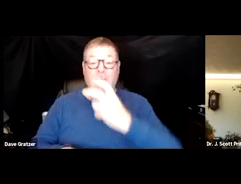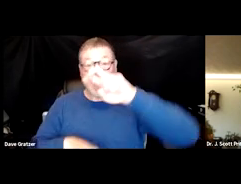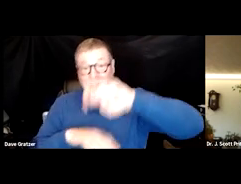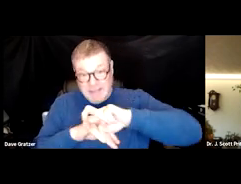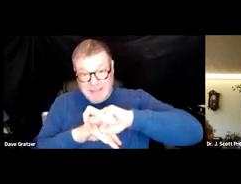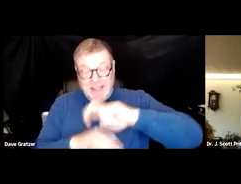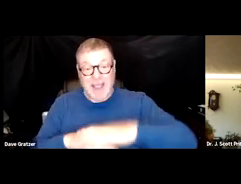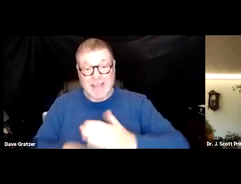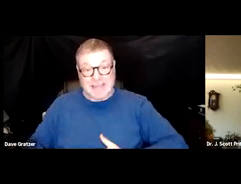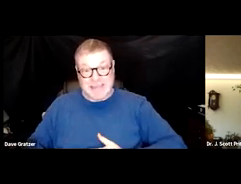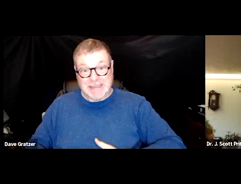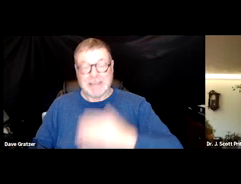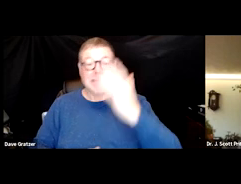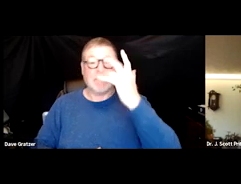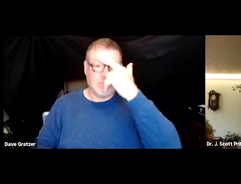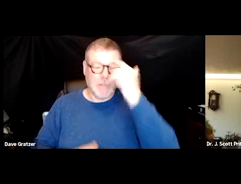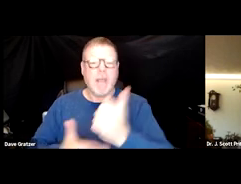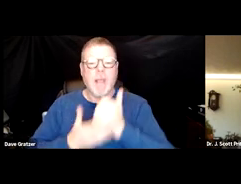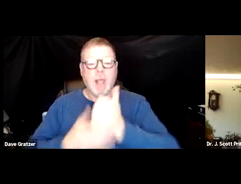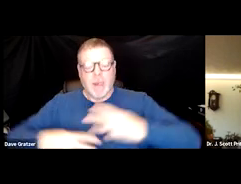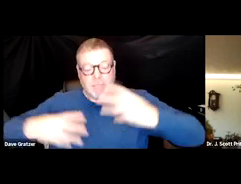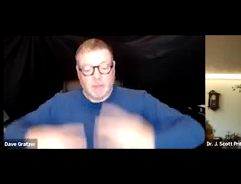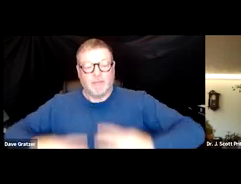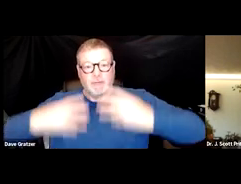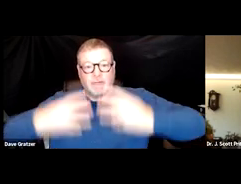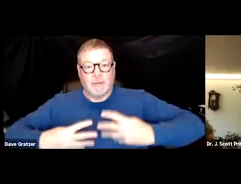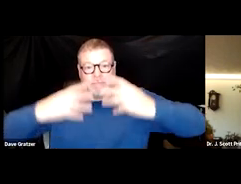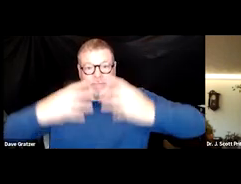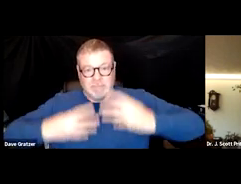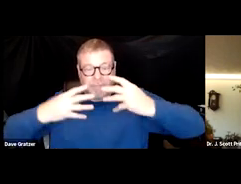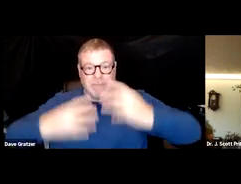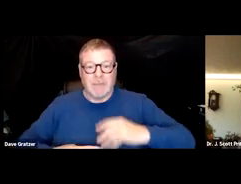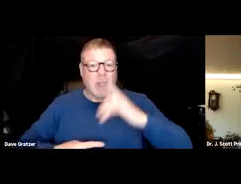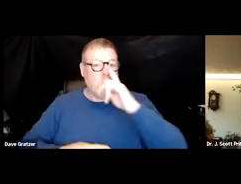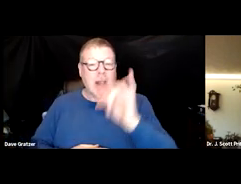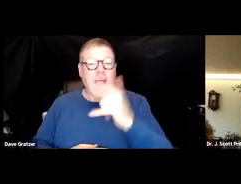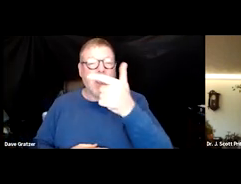was that it kind of helped drain the lungs, despite gravity itself.